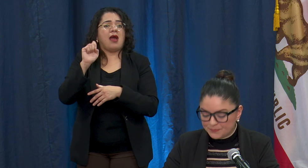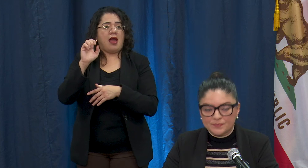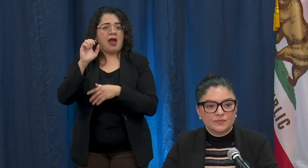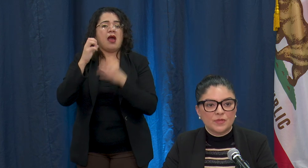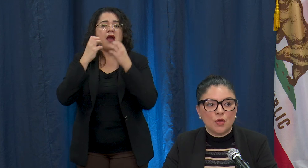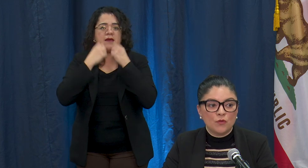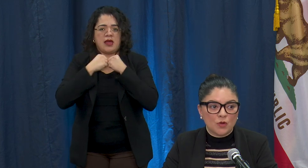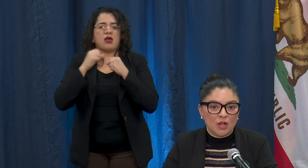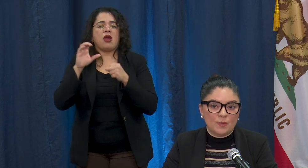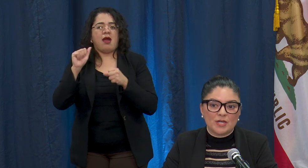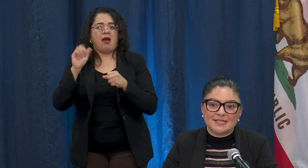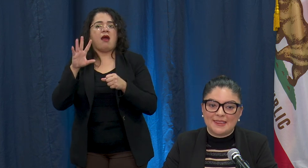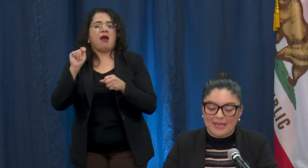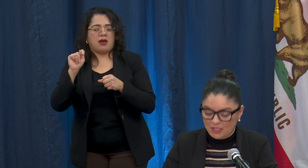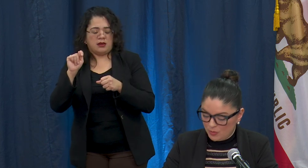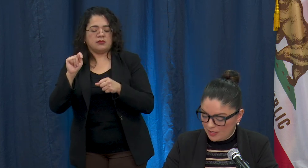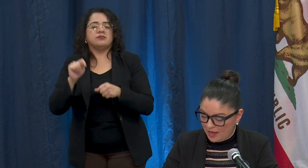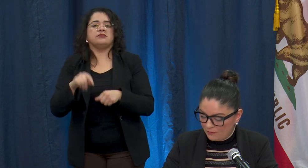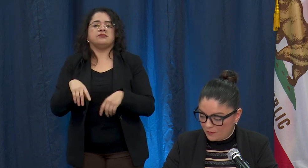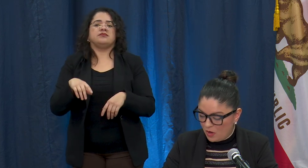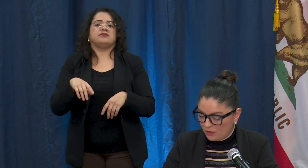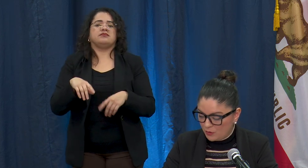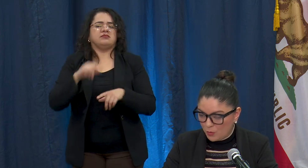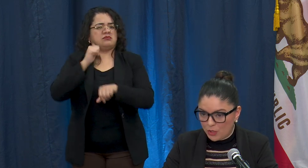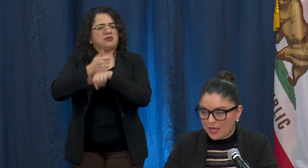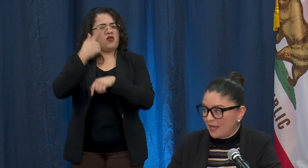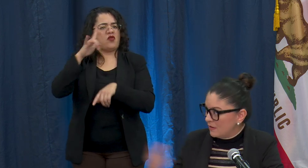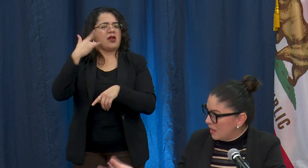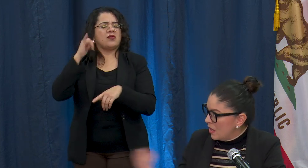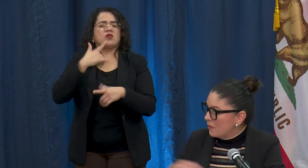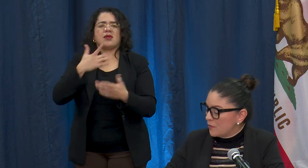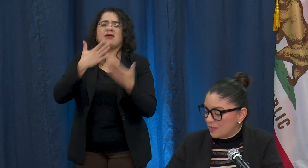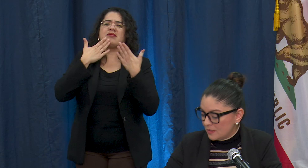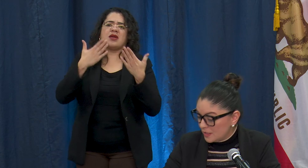Overall I want to say thank you again for all of your work and for the